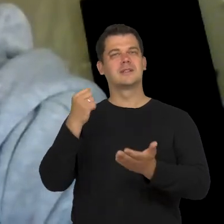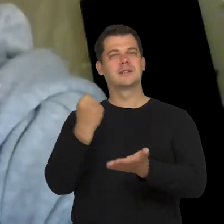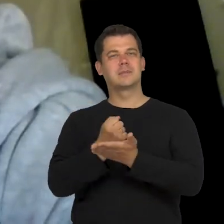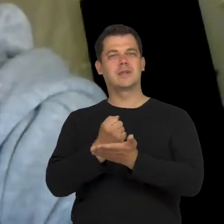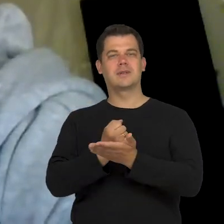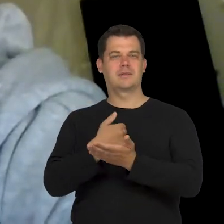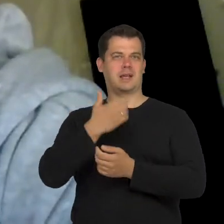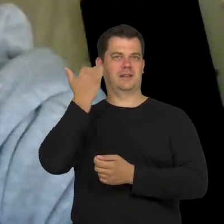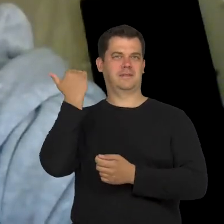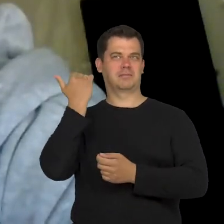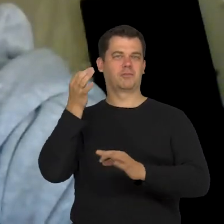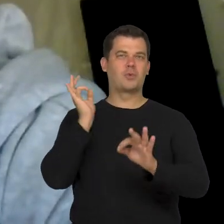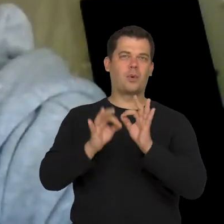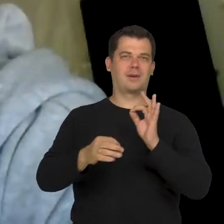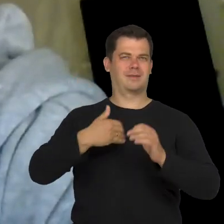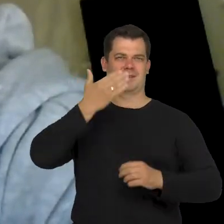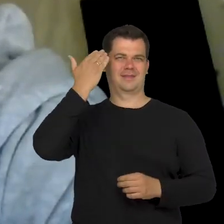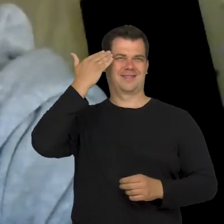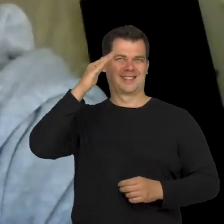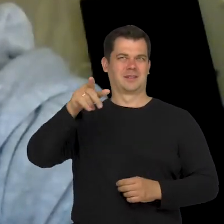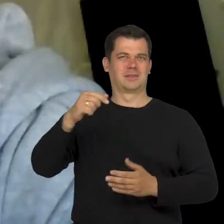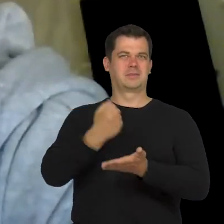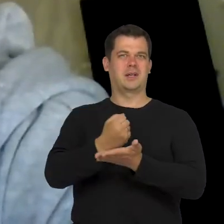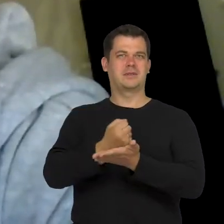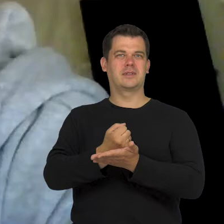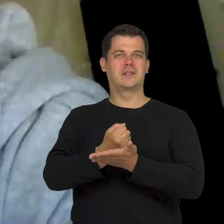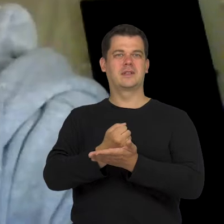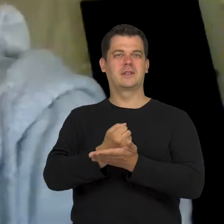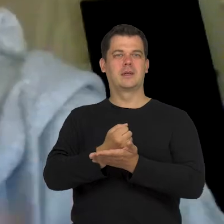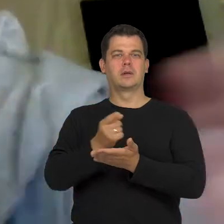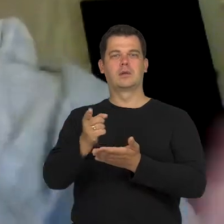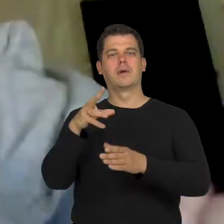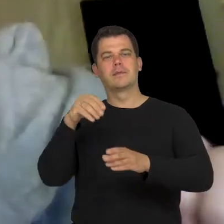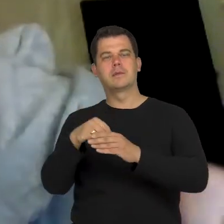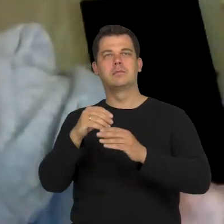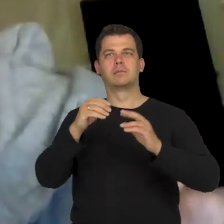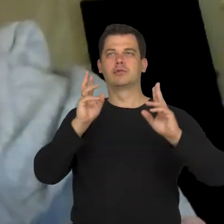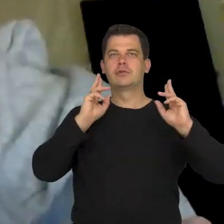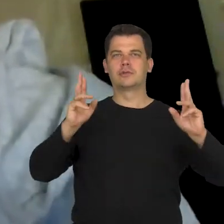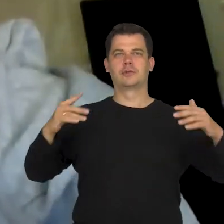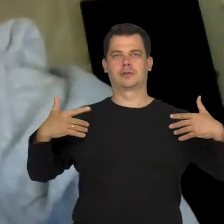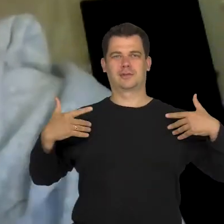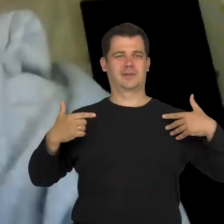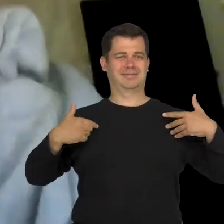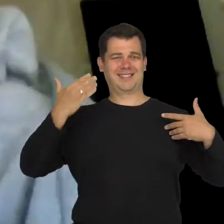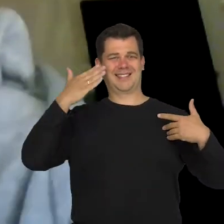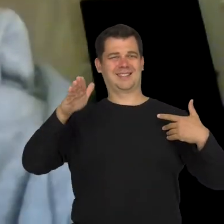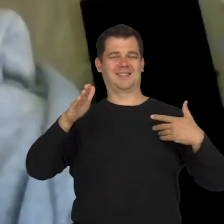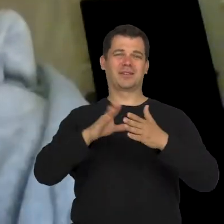I don't have any elements of the real world which I wouldn't like to see.